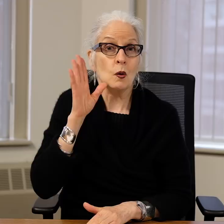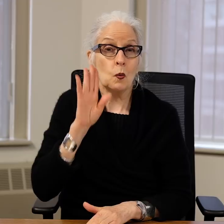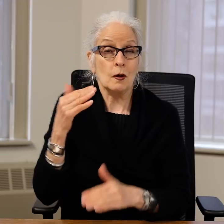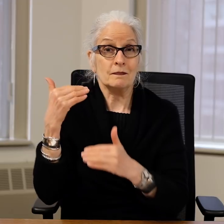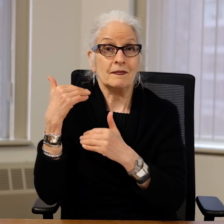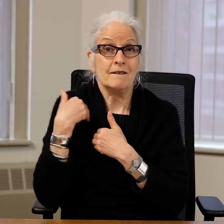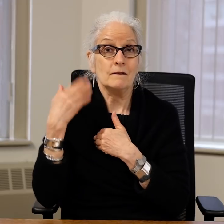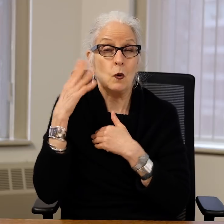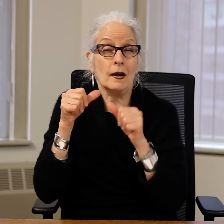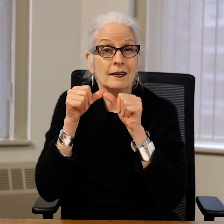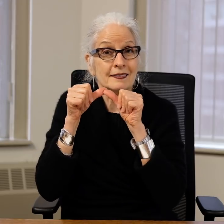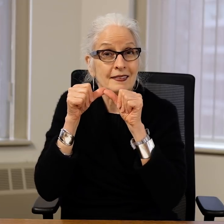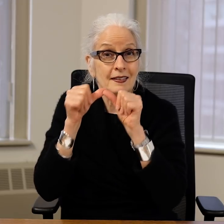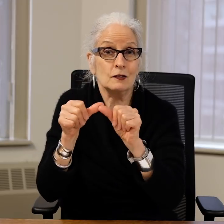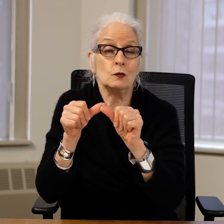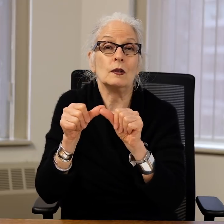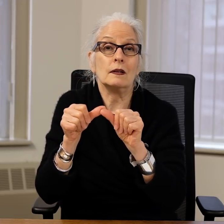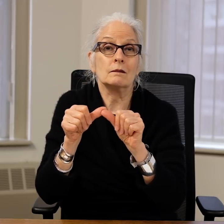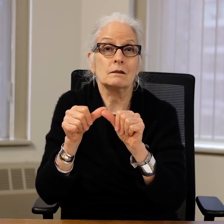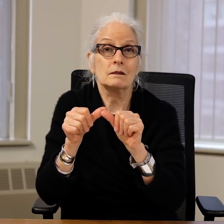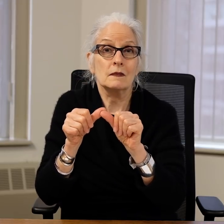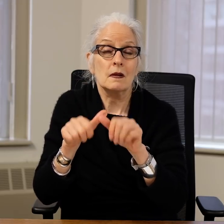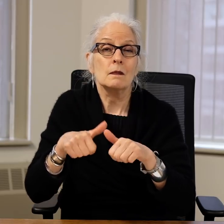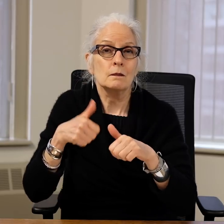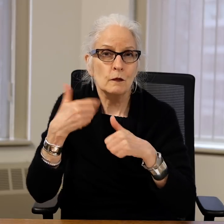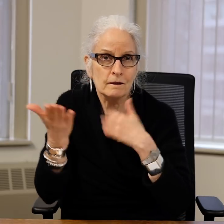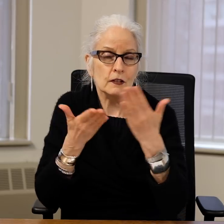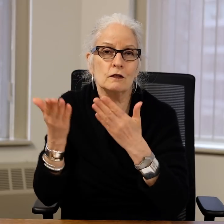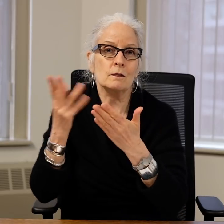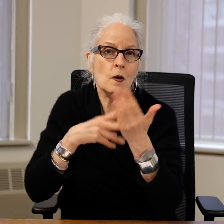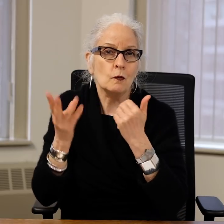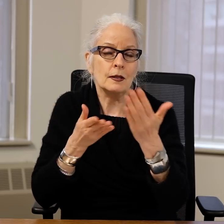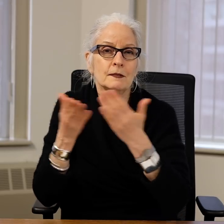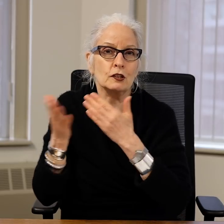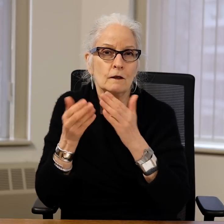The next Commissioner will be responsible for the continuation of those programs and